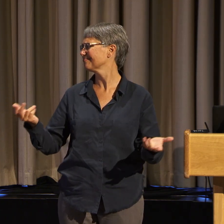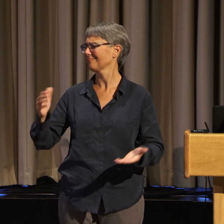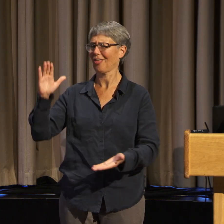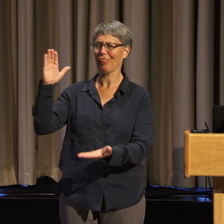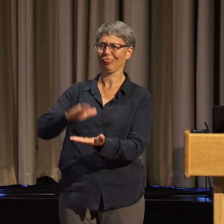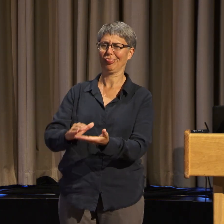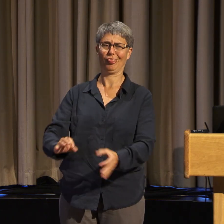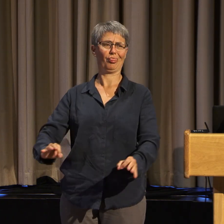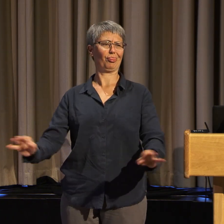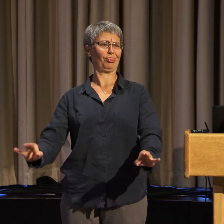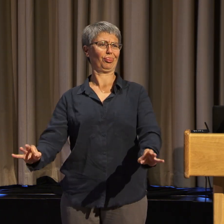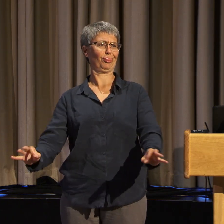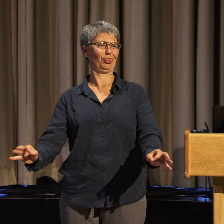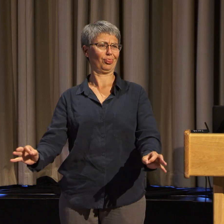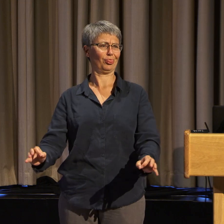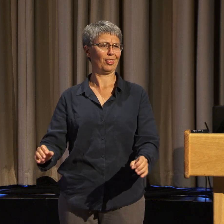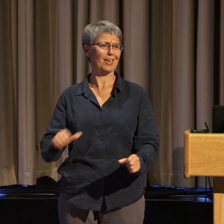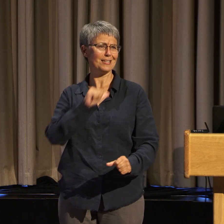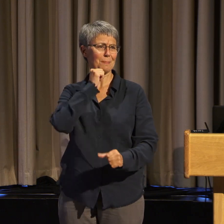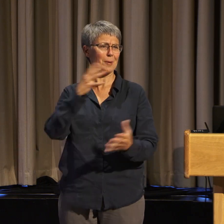everything was white.